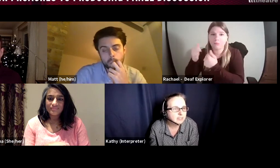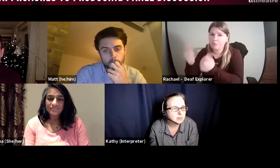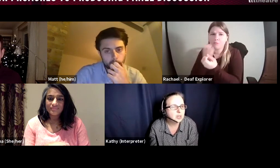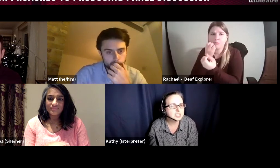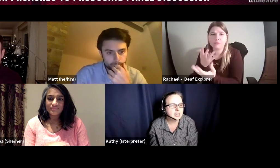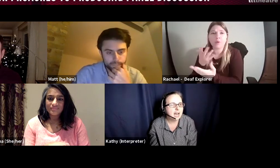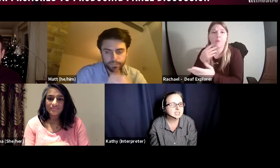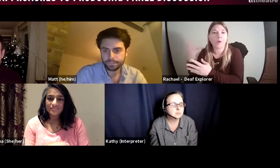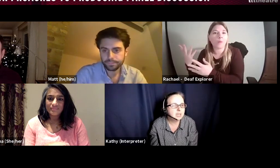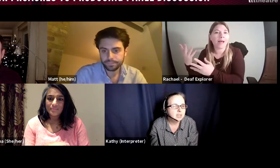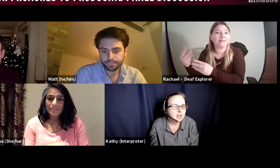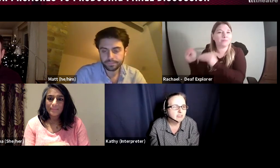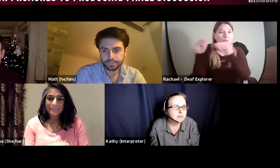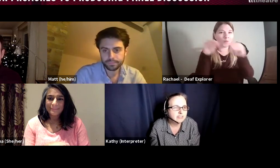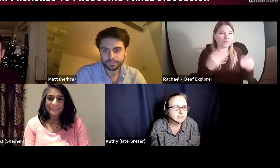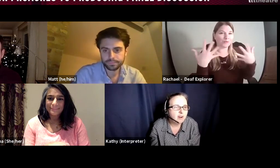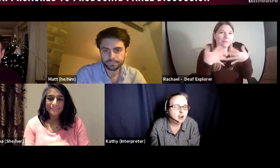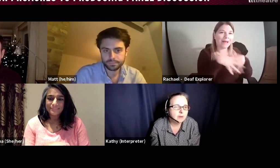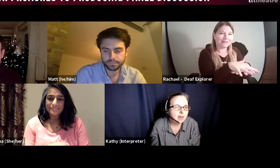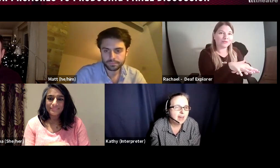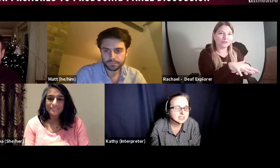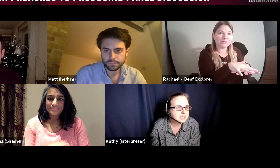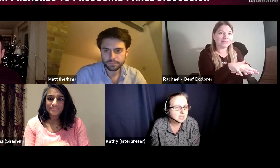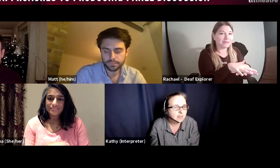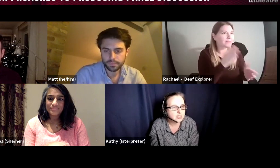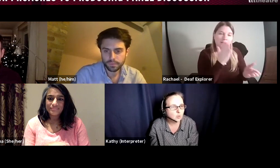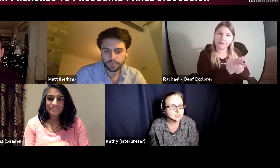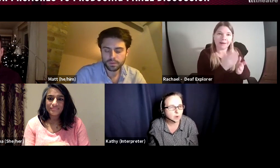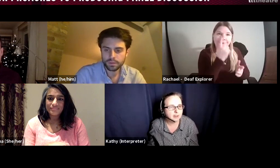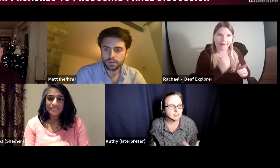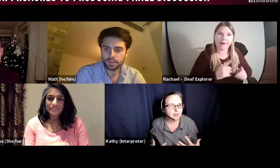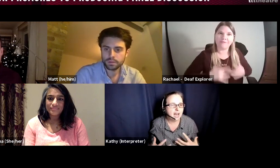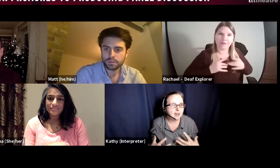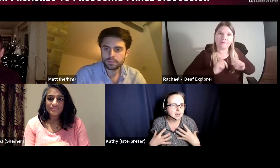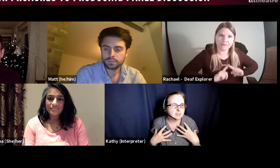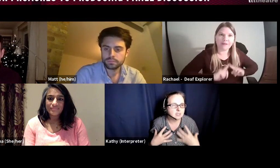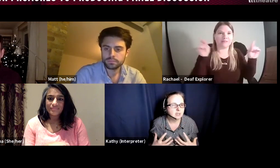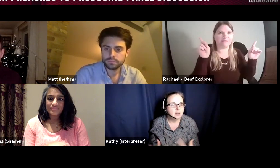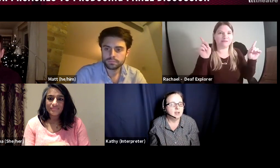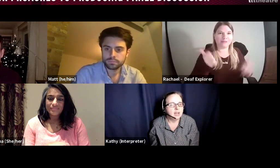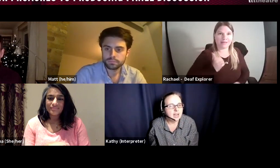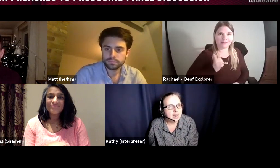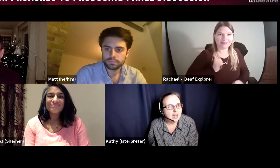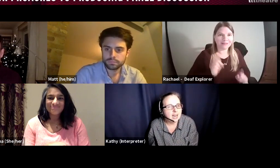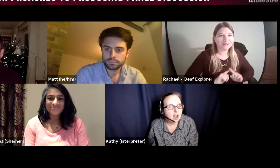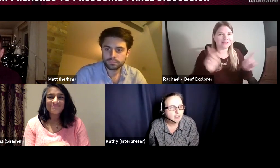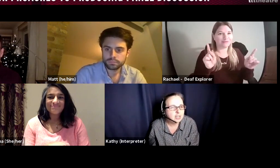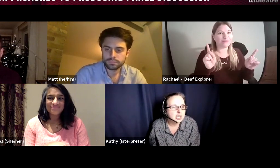community has to be from a deaf environment, and that is always wonderful, and encouraging,